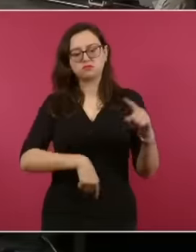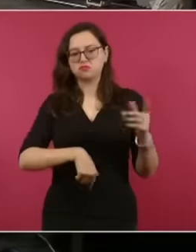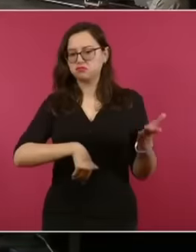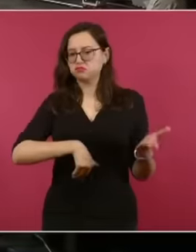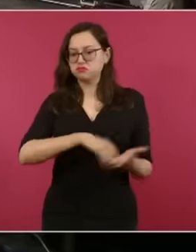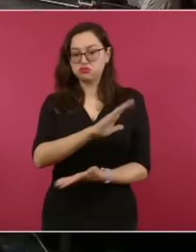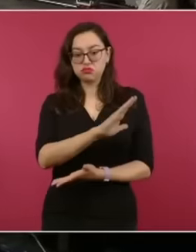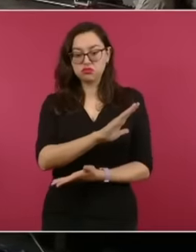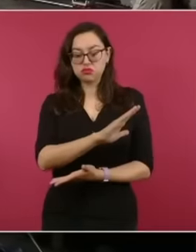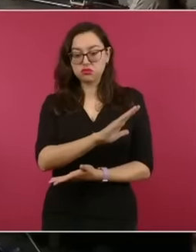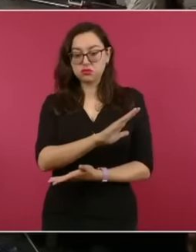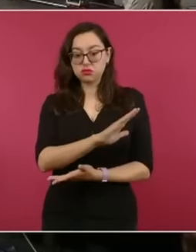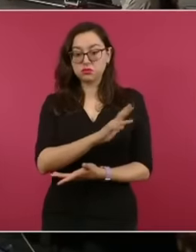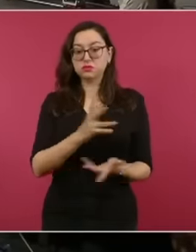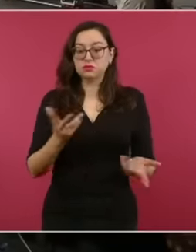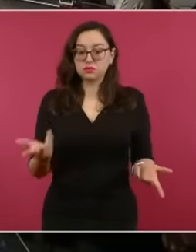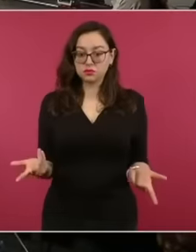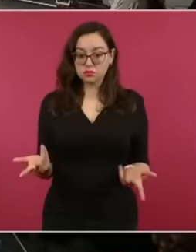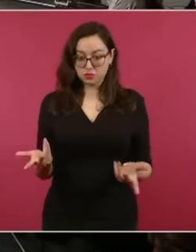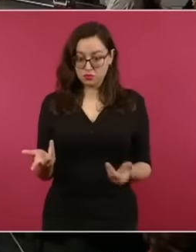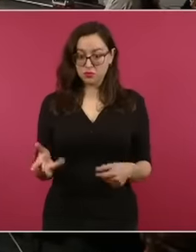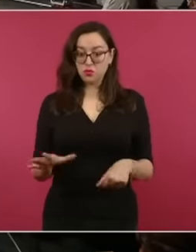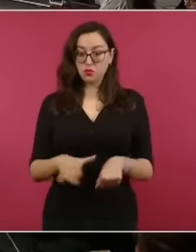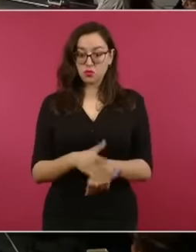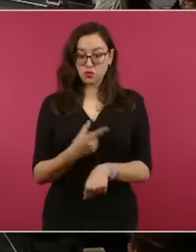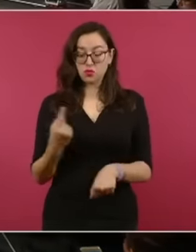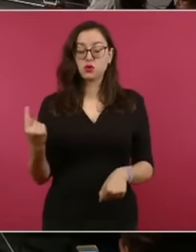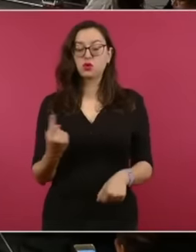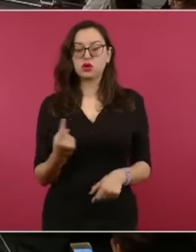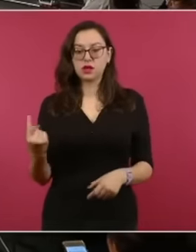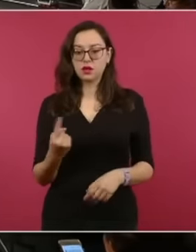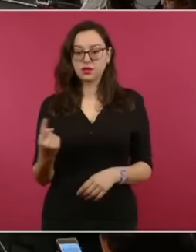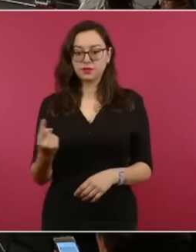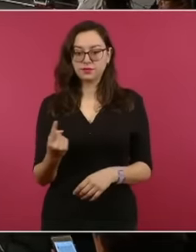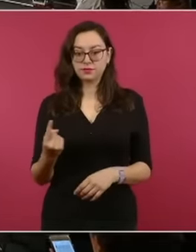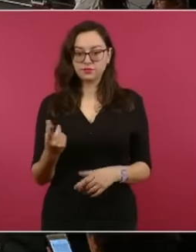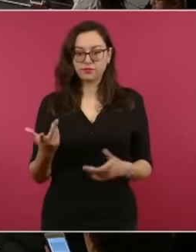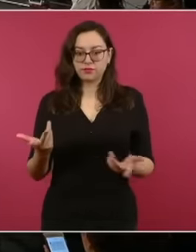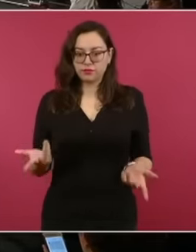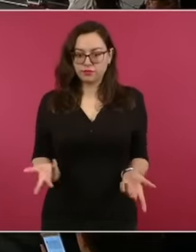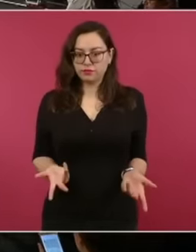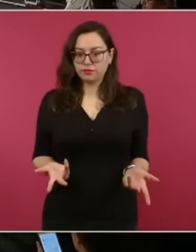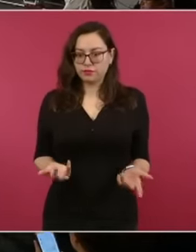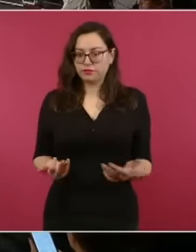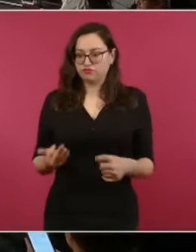moments precisely of crisis eh crisis in the sense that